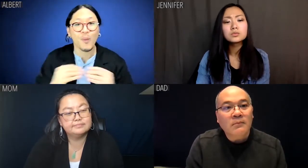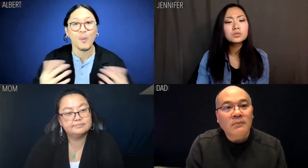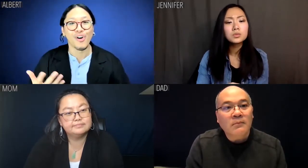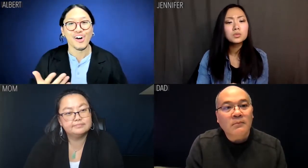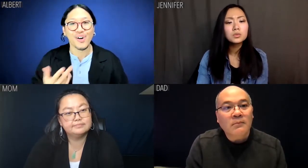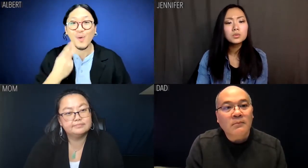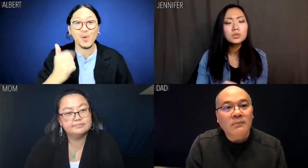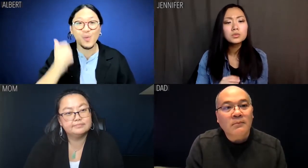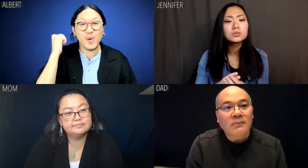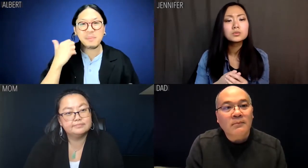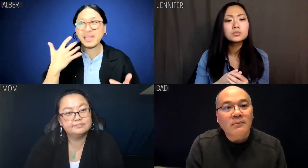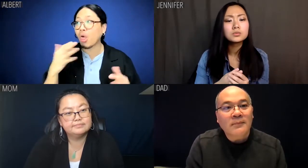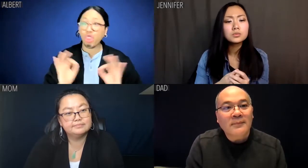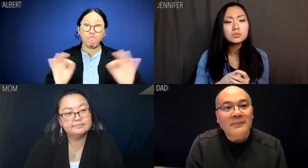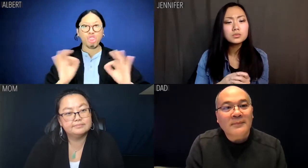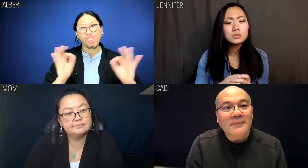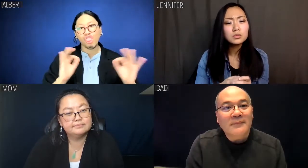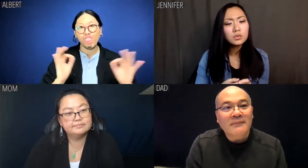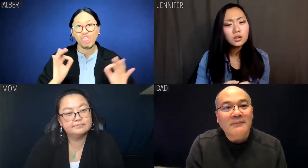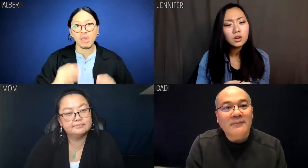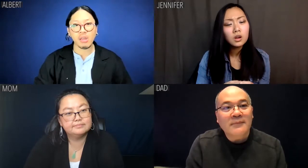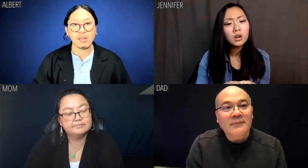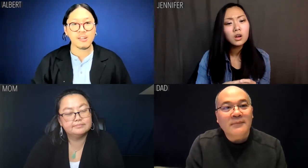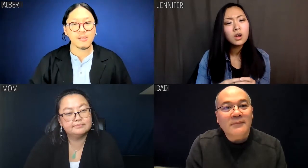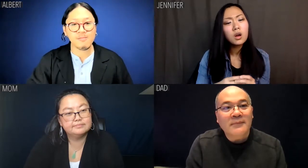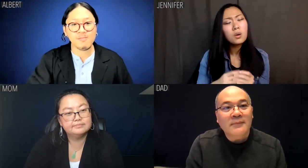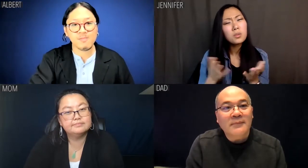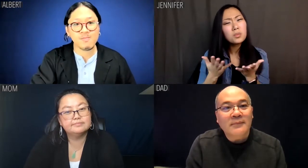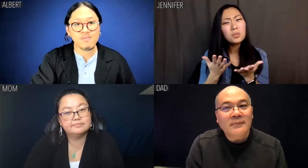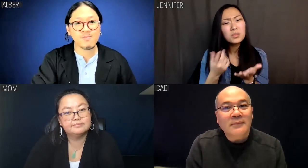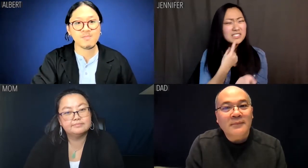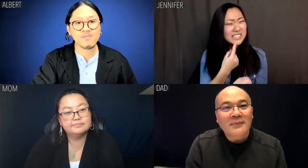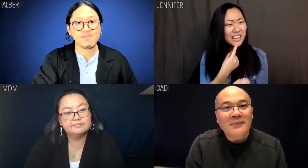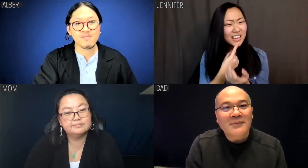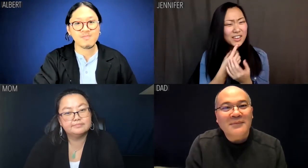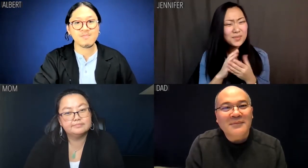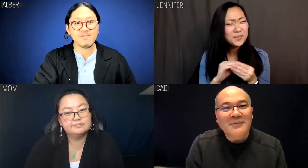So maybe we shouldn't be doormats. Jennifer: Dude, what are you saying?